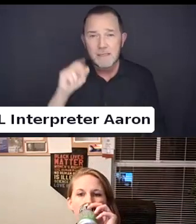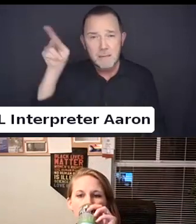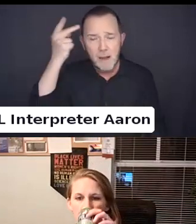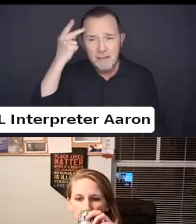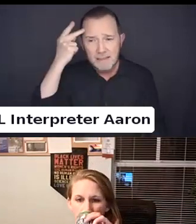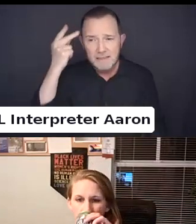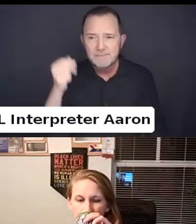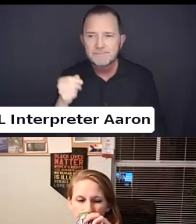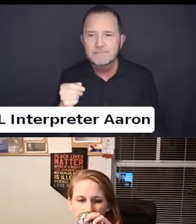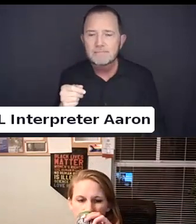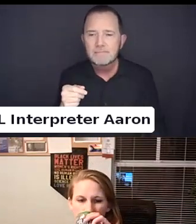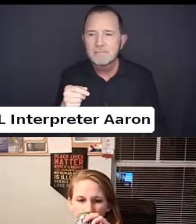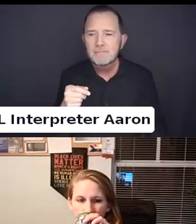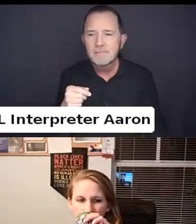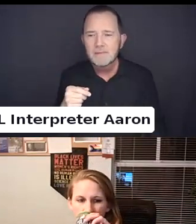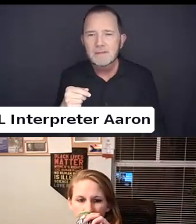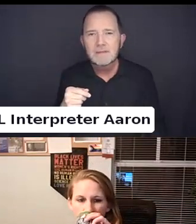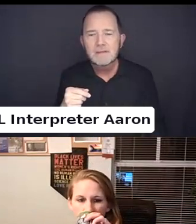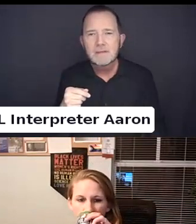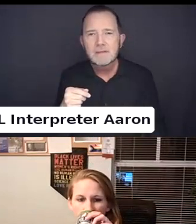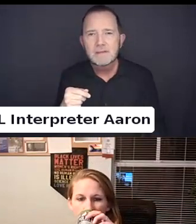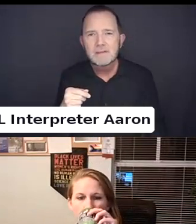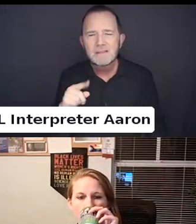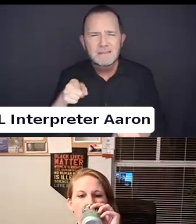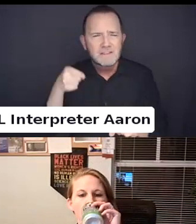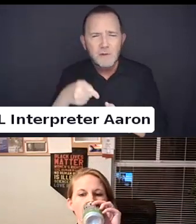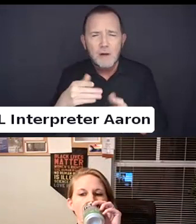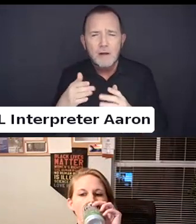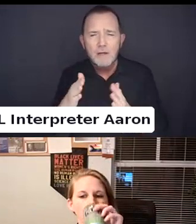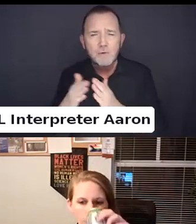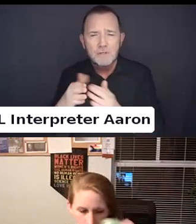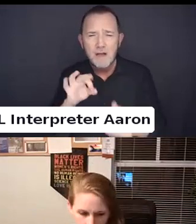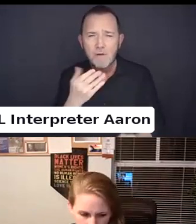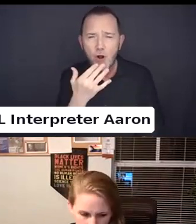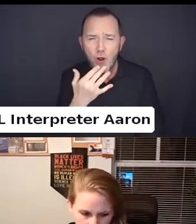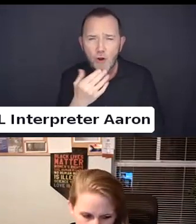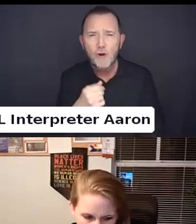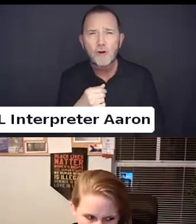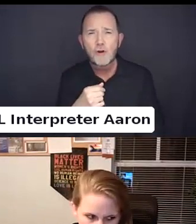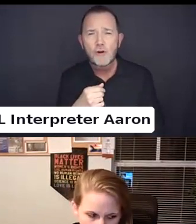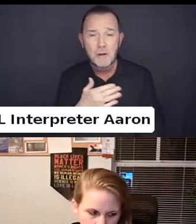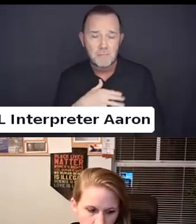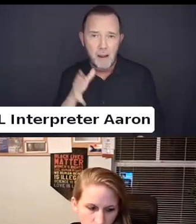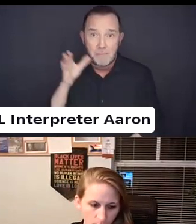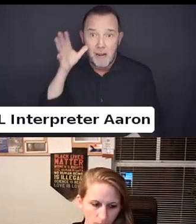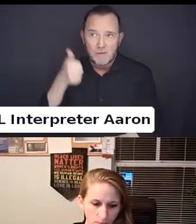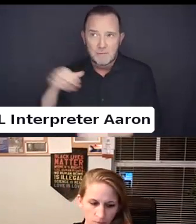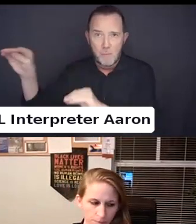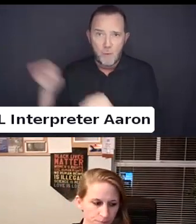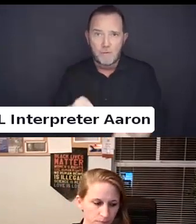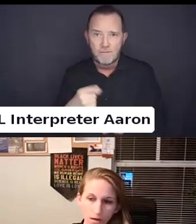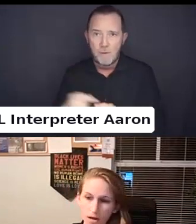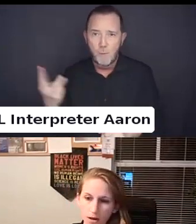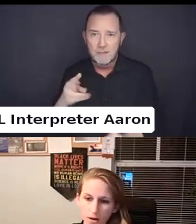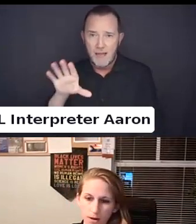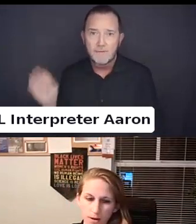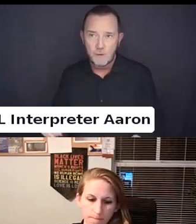Some elements looking at.